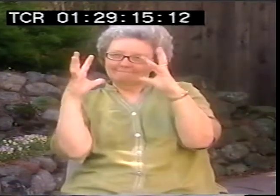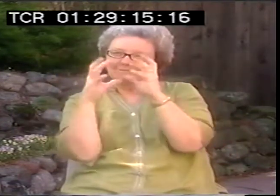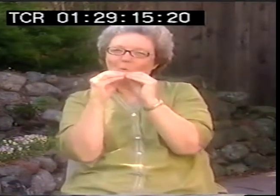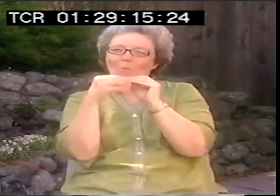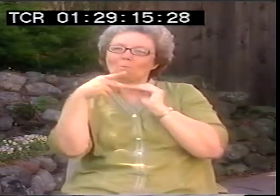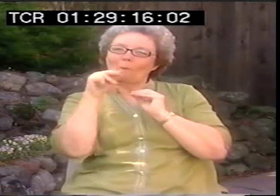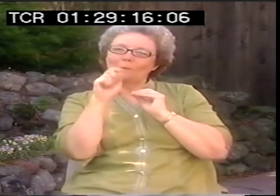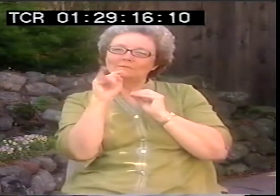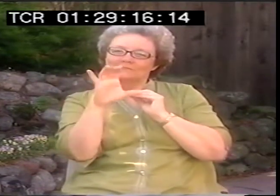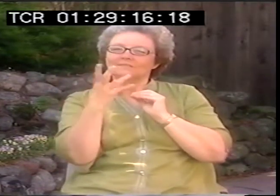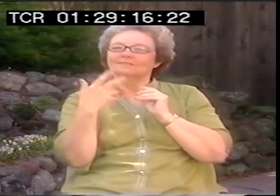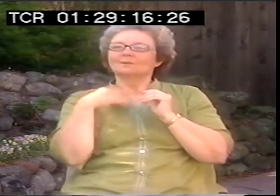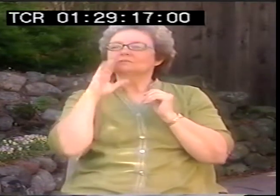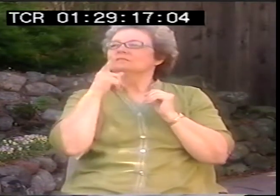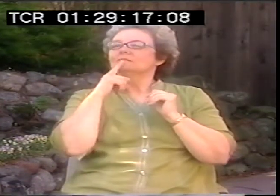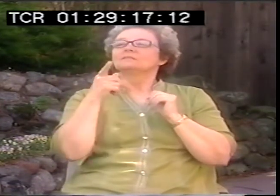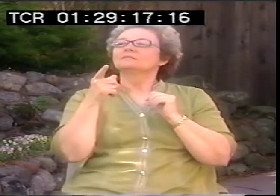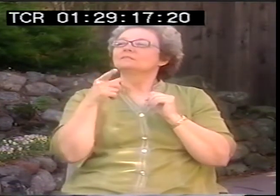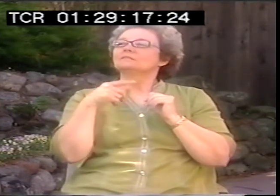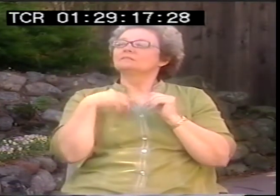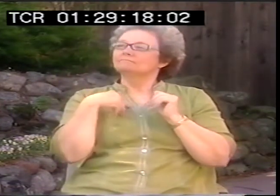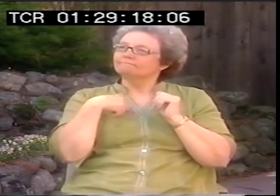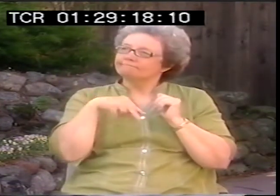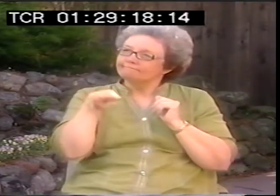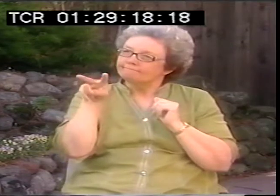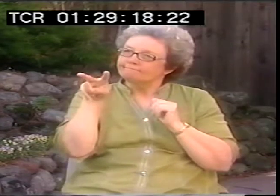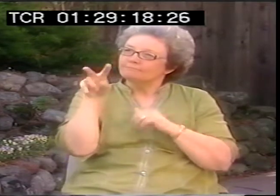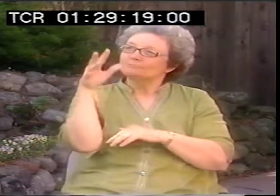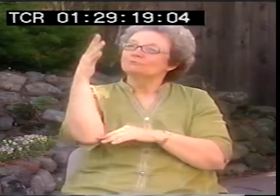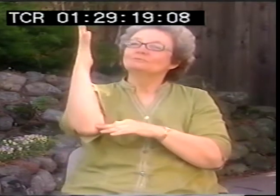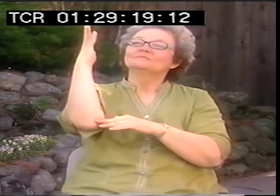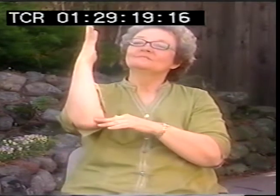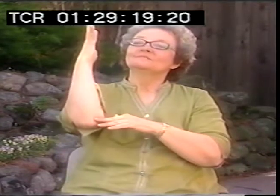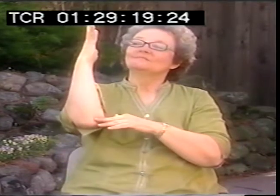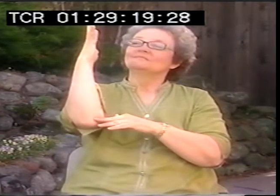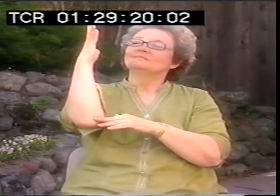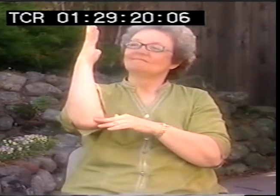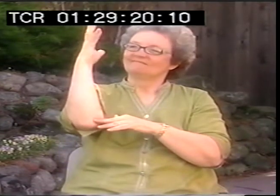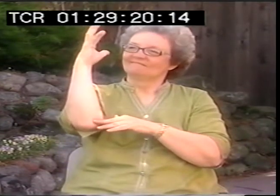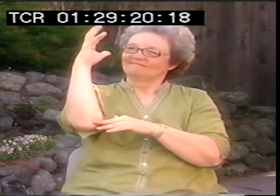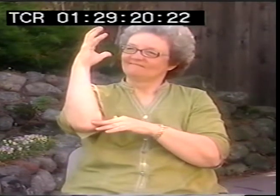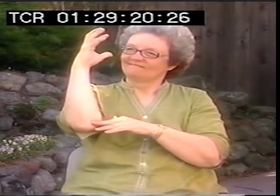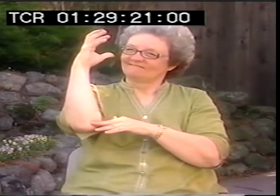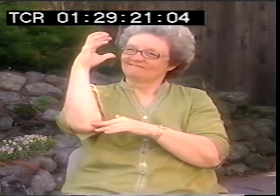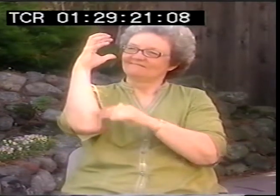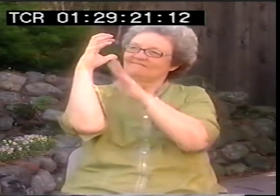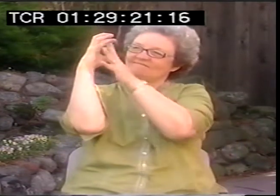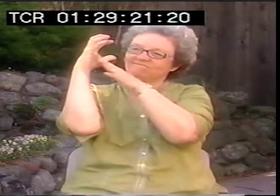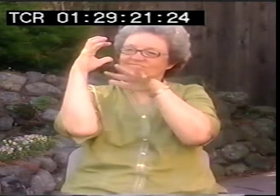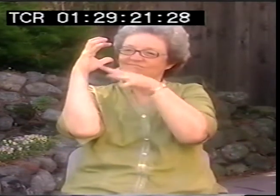OK, so if you wanted to make that more poetic, you could say, I'm seeing this tree. It's starting to fade.